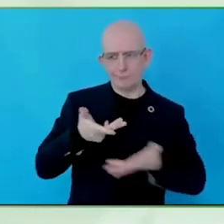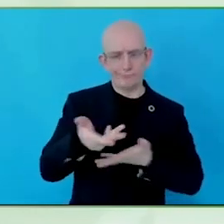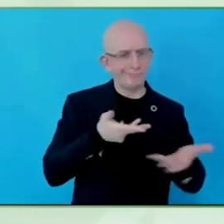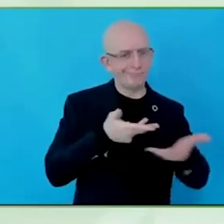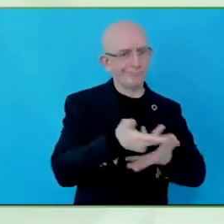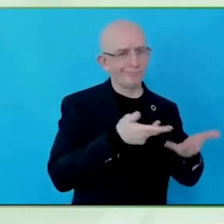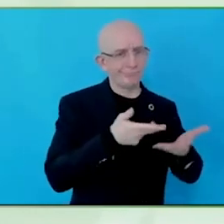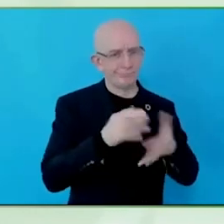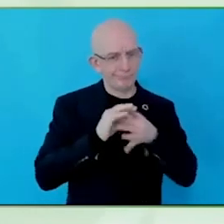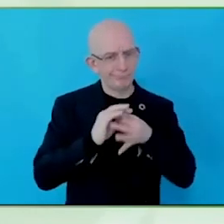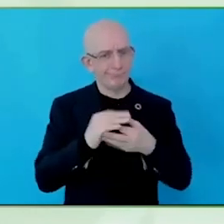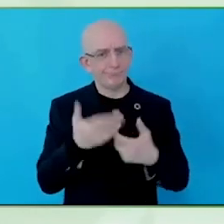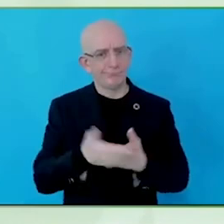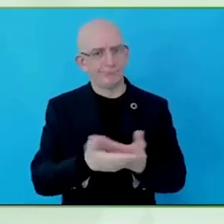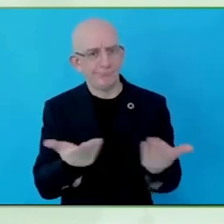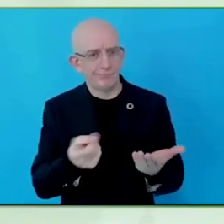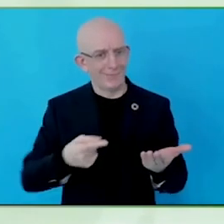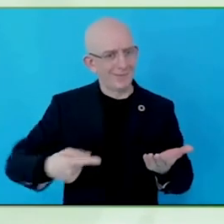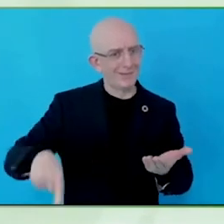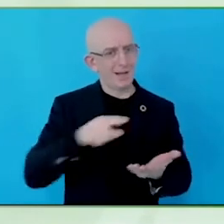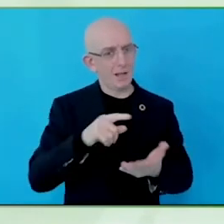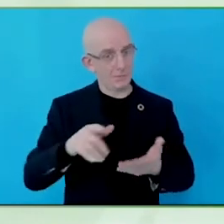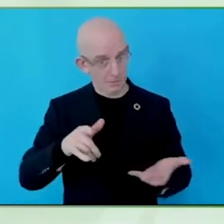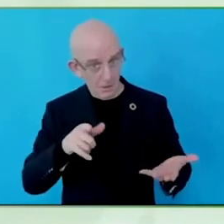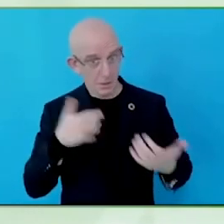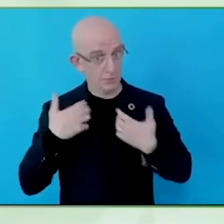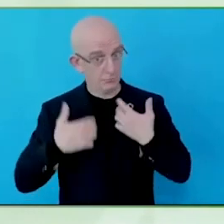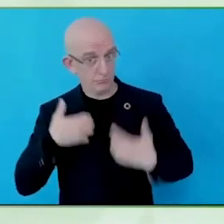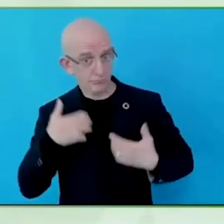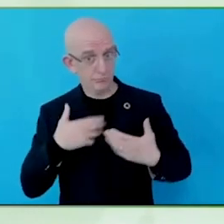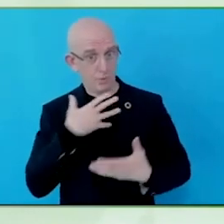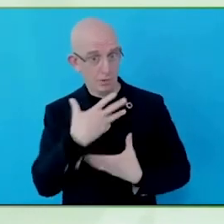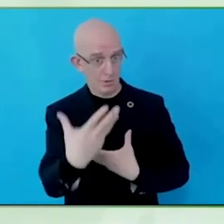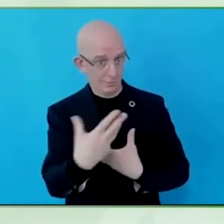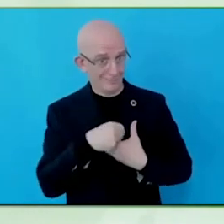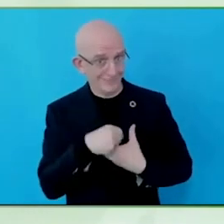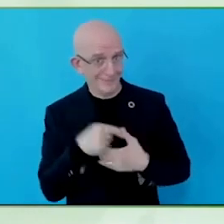between us and an individual and back, to be a community where we